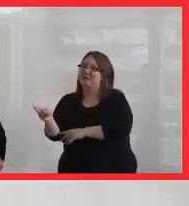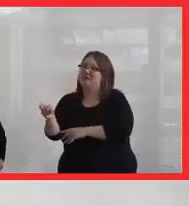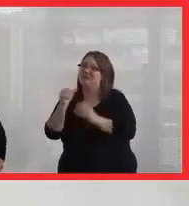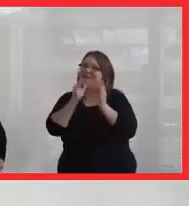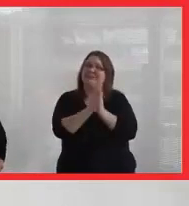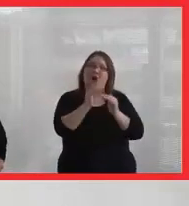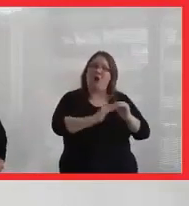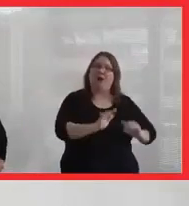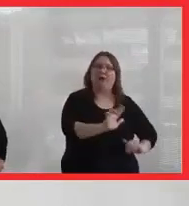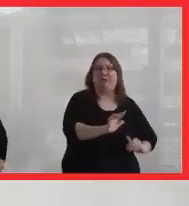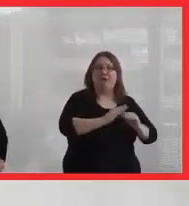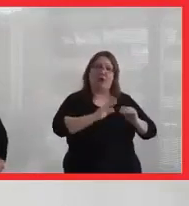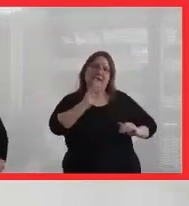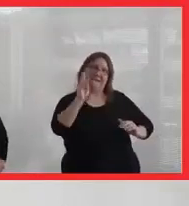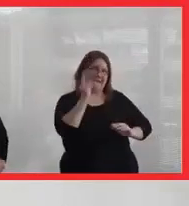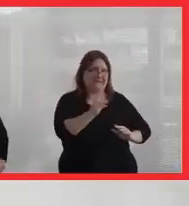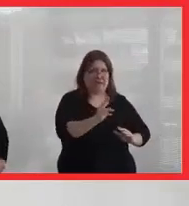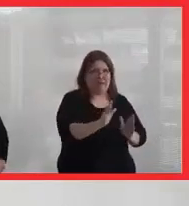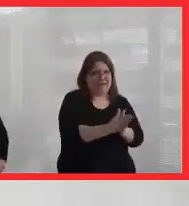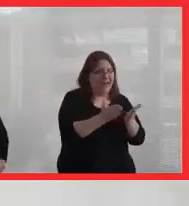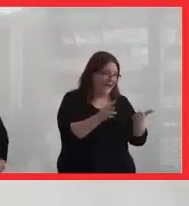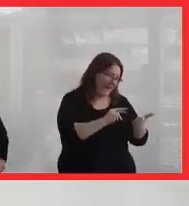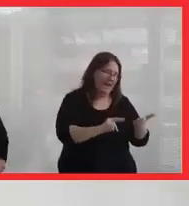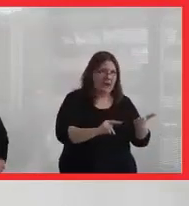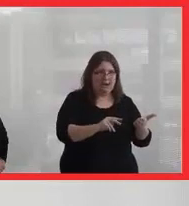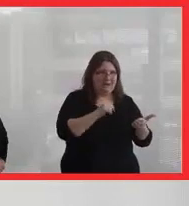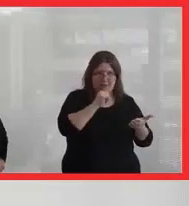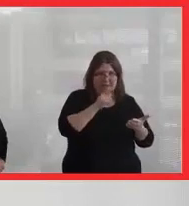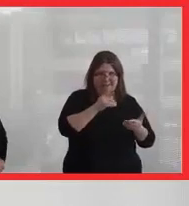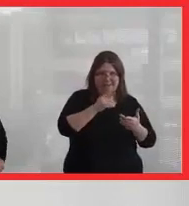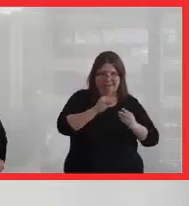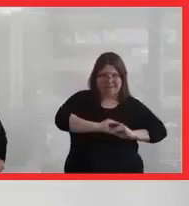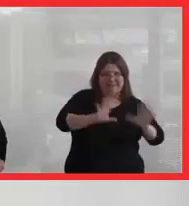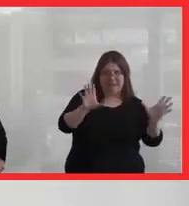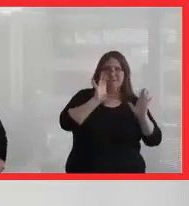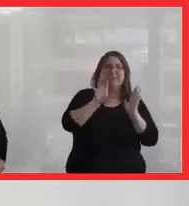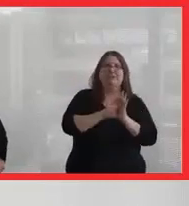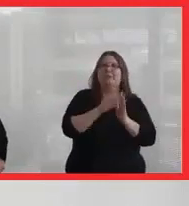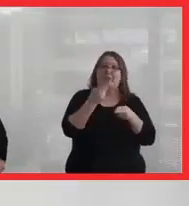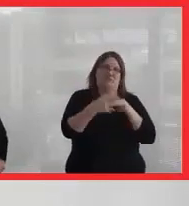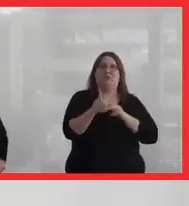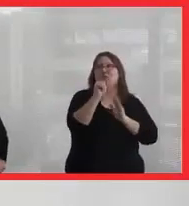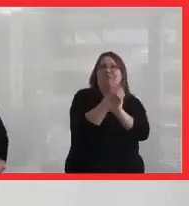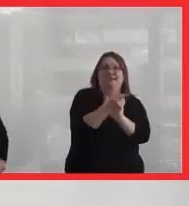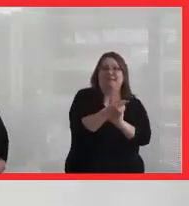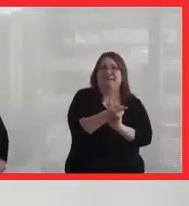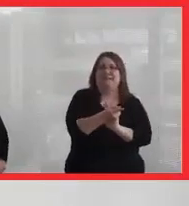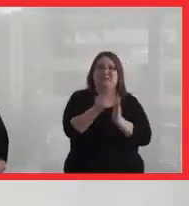you learned in grade three or grade six because you probably didn't get a very accurate picture. And maybe it was, like, 20 minutes. So what are you supposed to learn